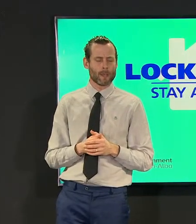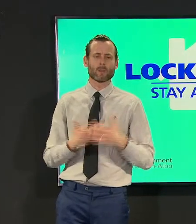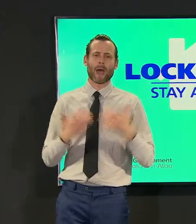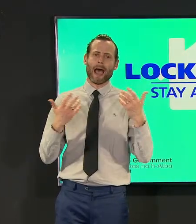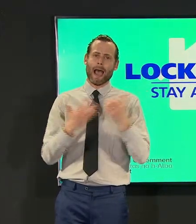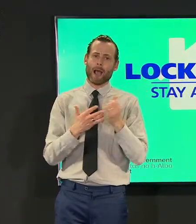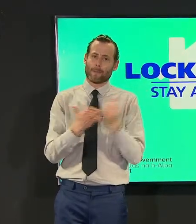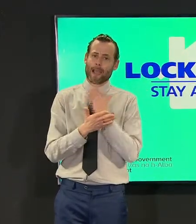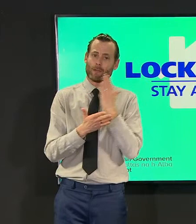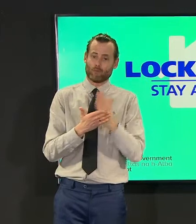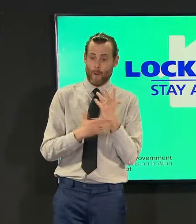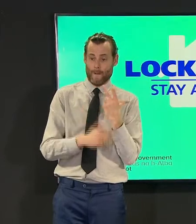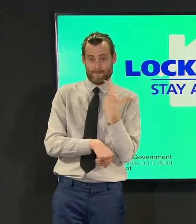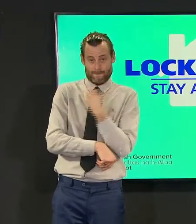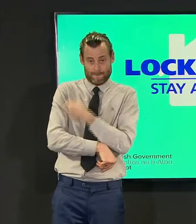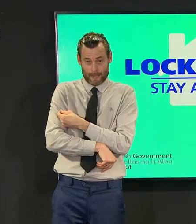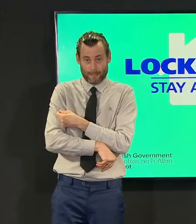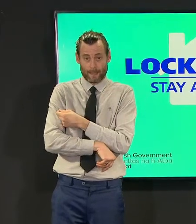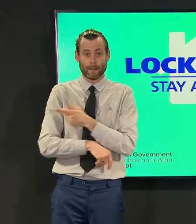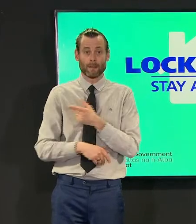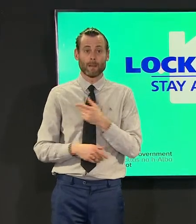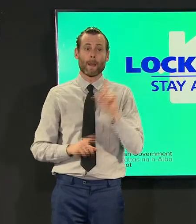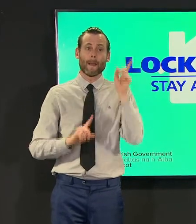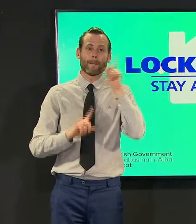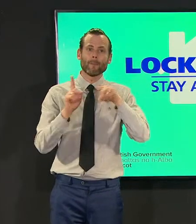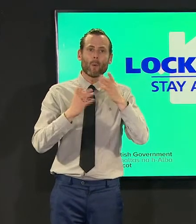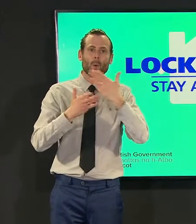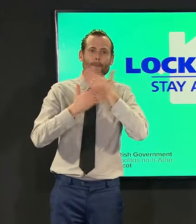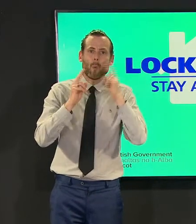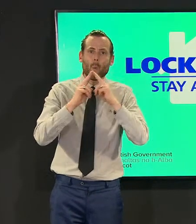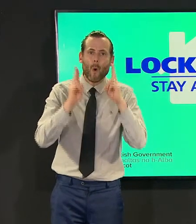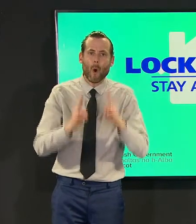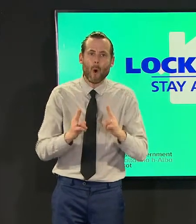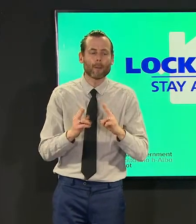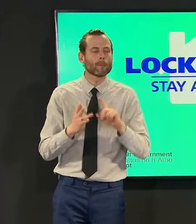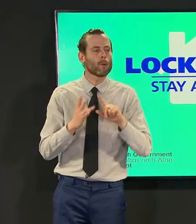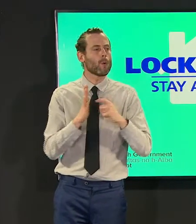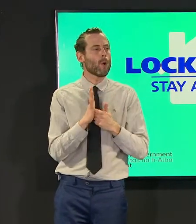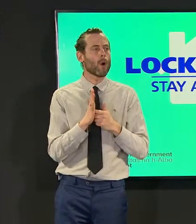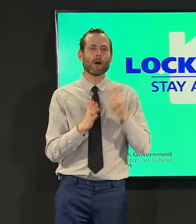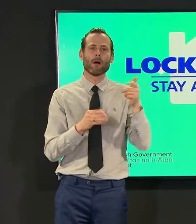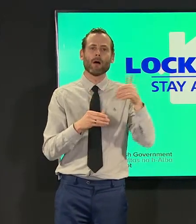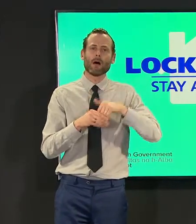citizens who perhaps are homeless or are part of the traveling community or are struggling with